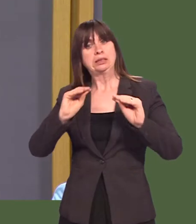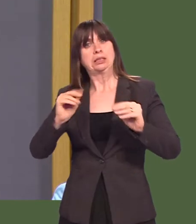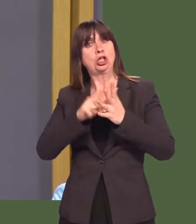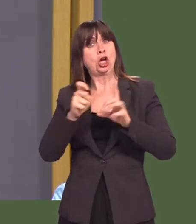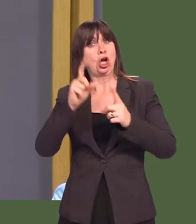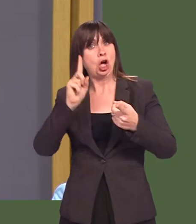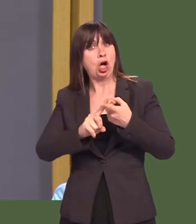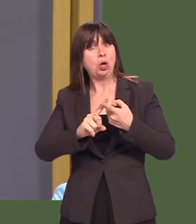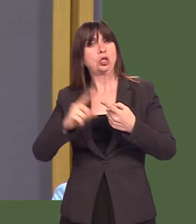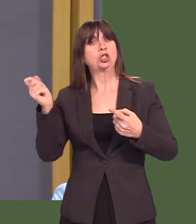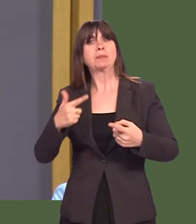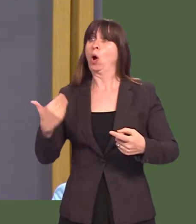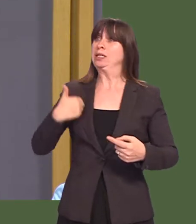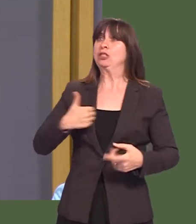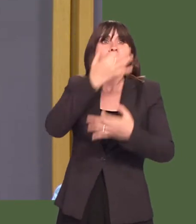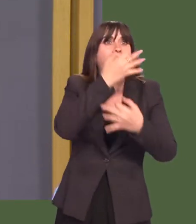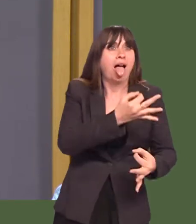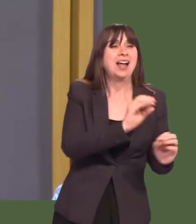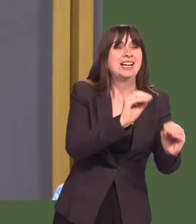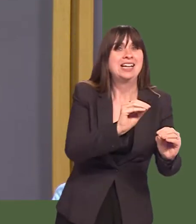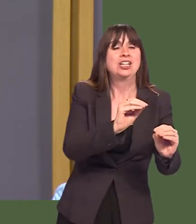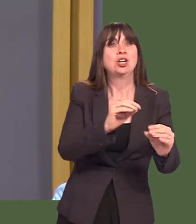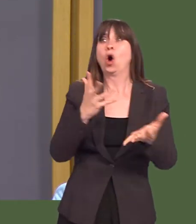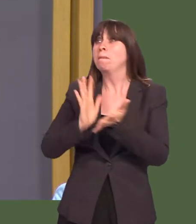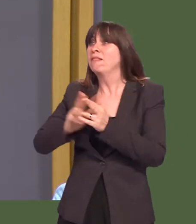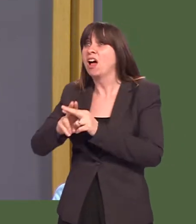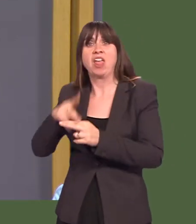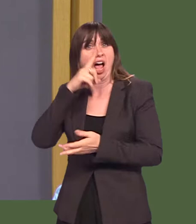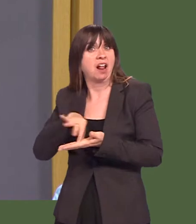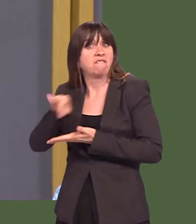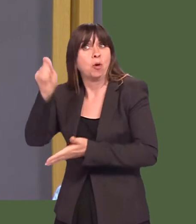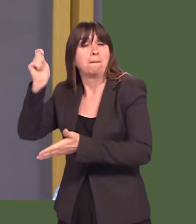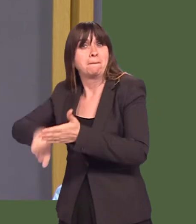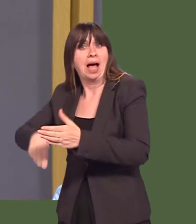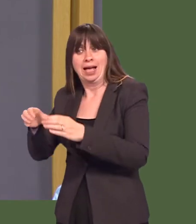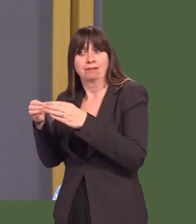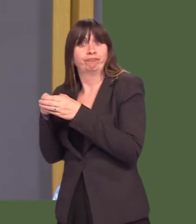Teaching our children to code should not rely on the enthusiasm of the odd teacher, or on a parentís ability to buy a Raspberry Pi.